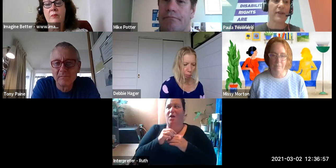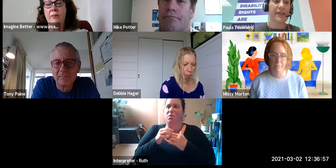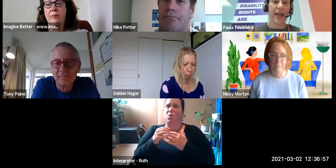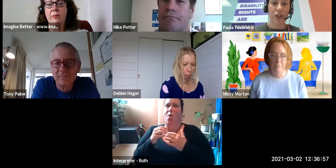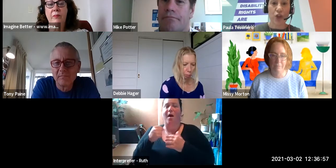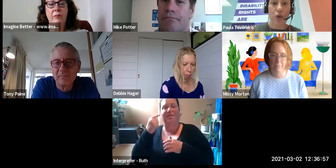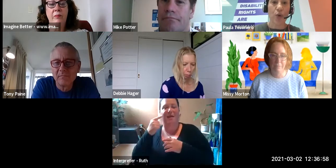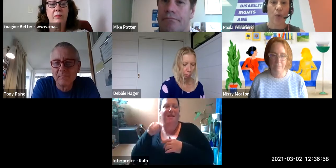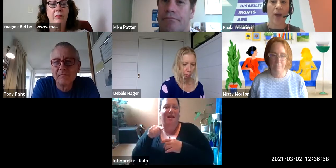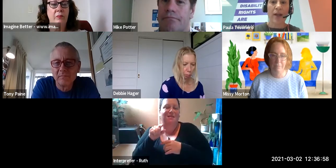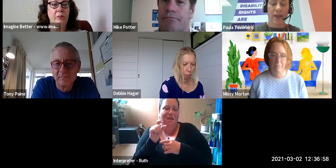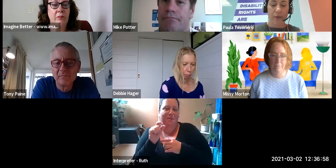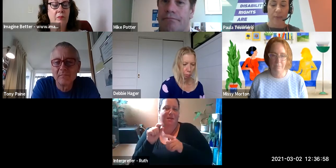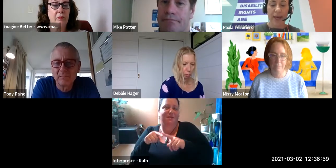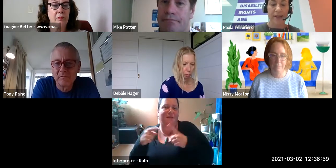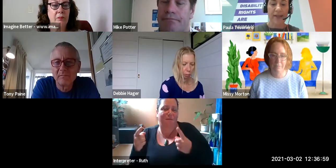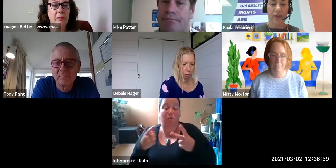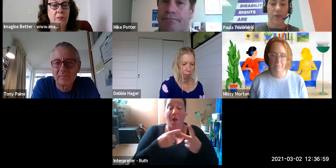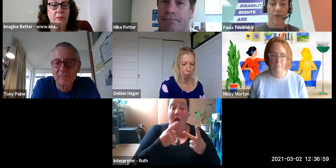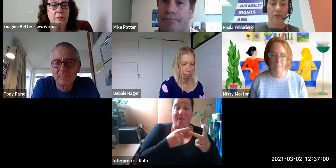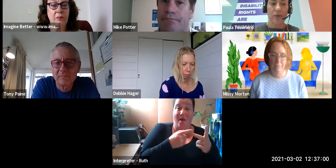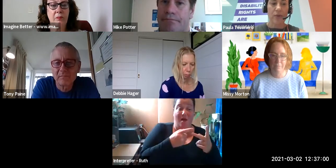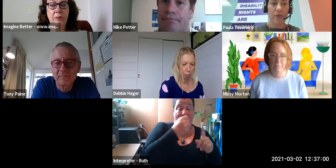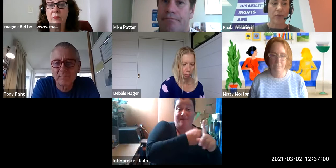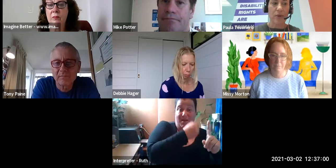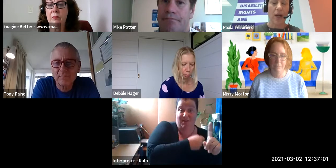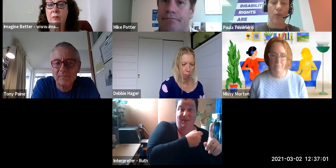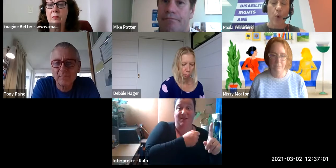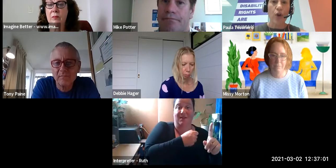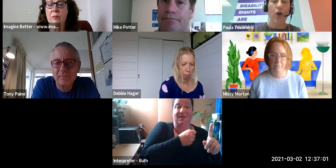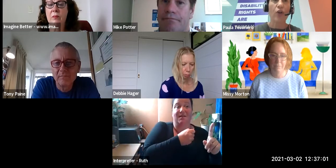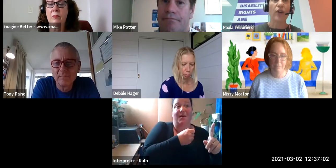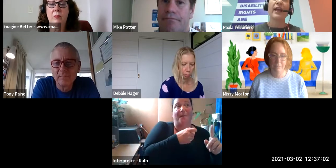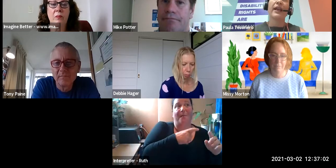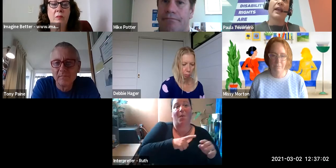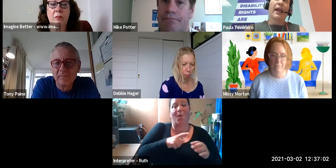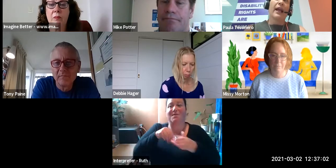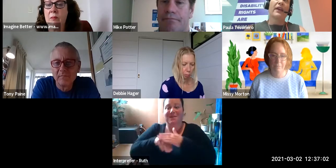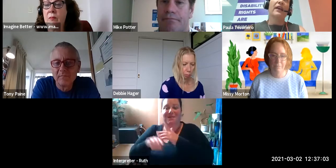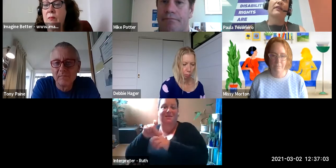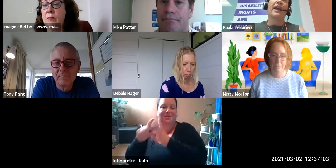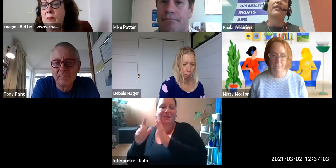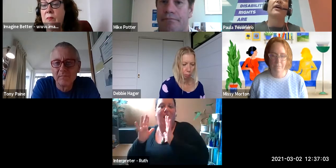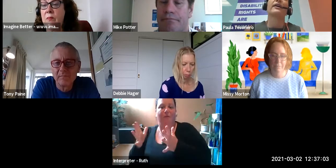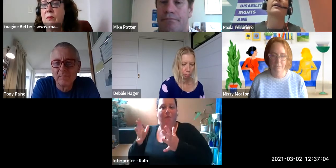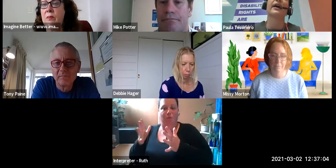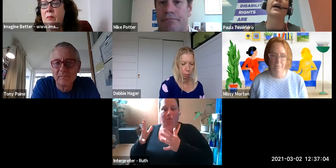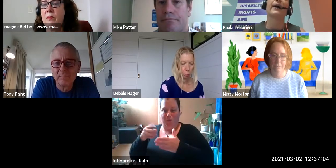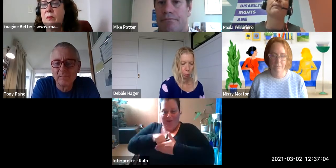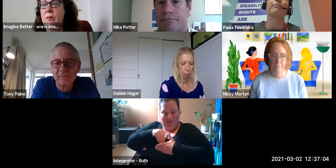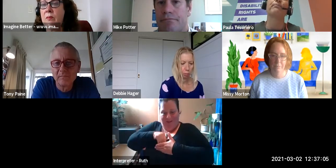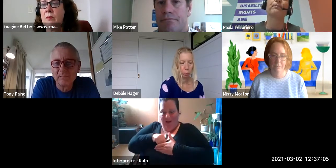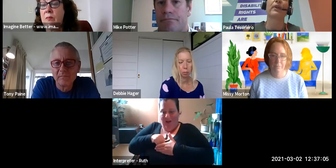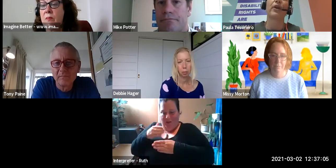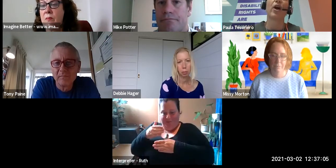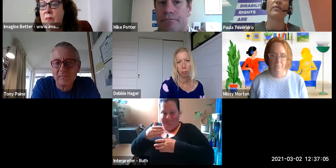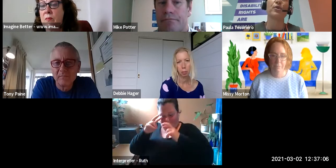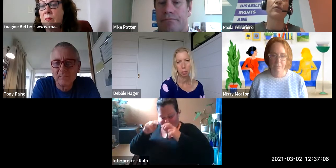There is that internal piece to kind of work on then. I think the other thing I've observed